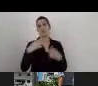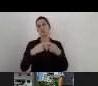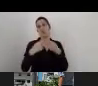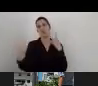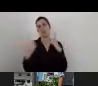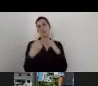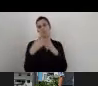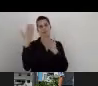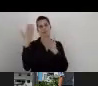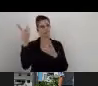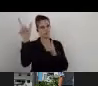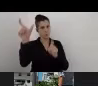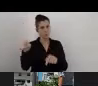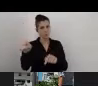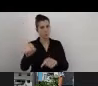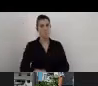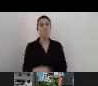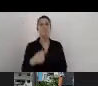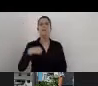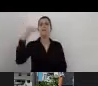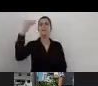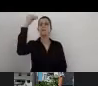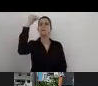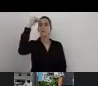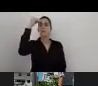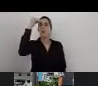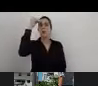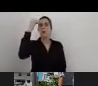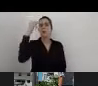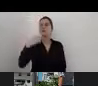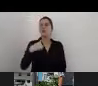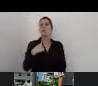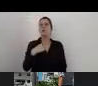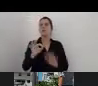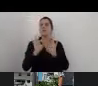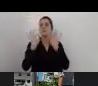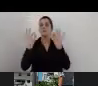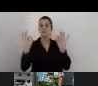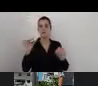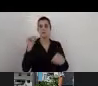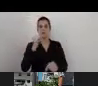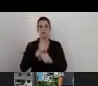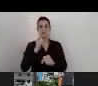I remember when I just started to work in the field of accessibility,